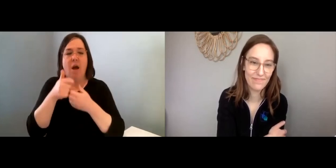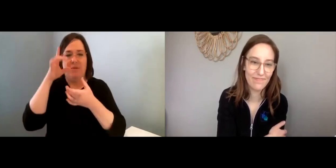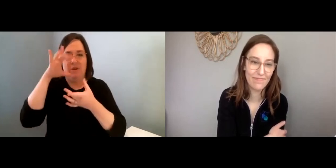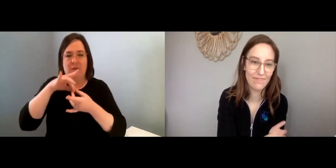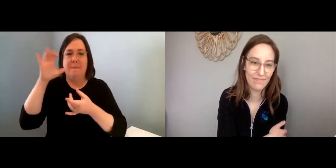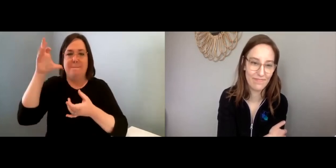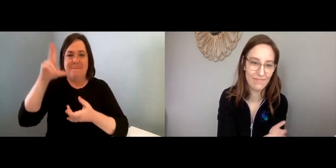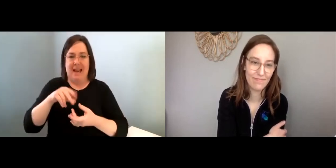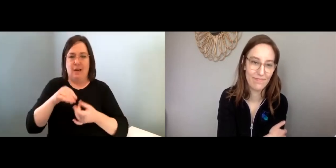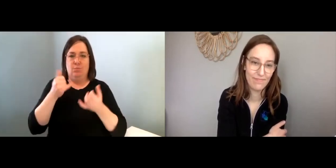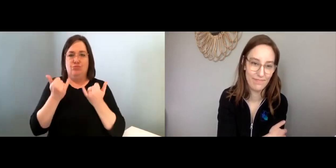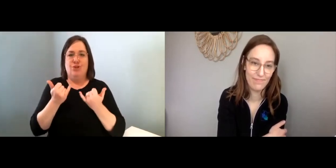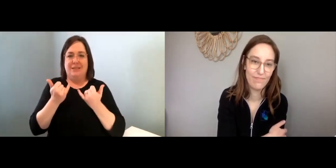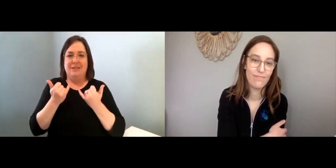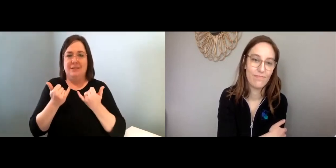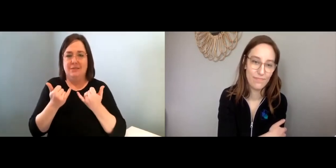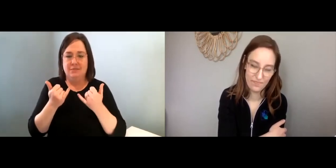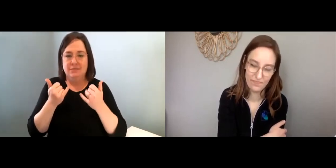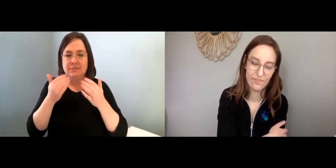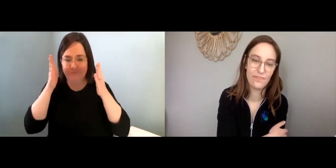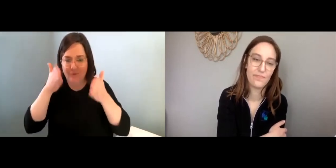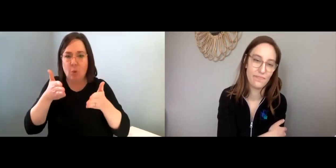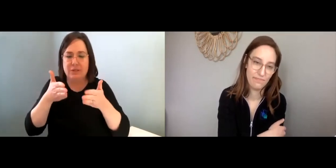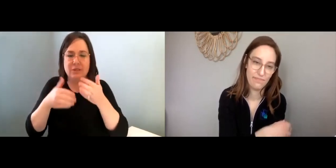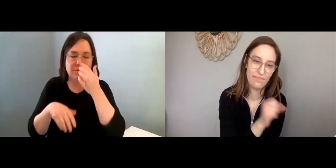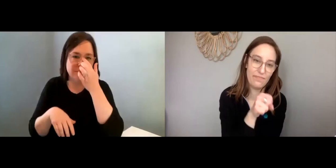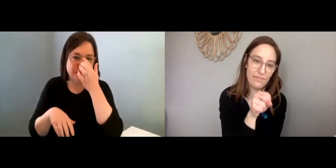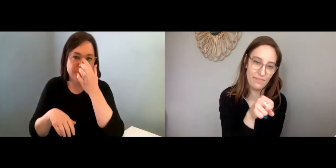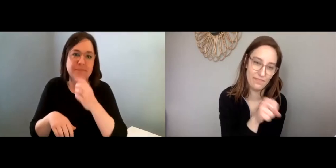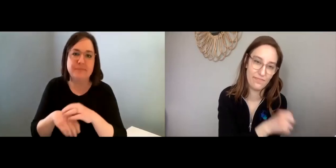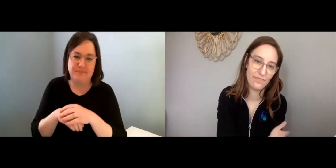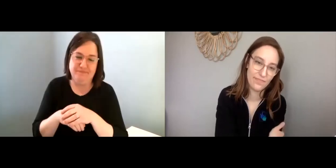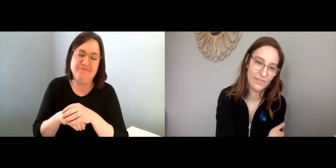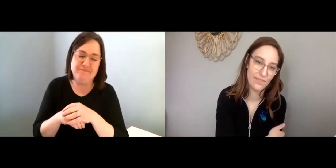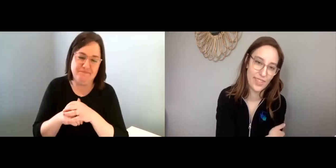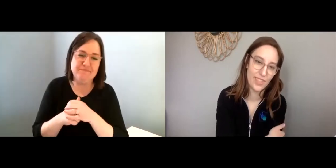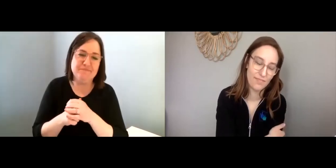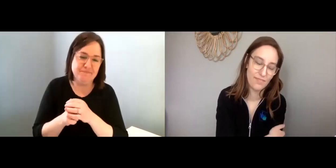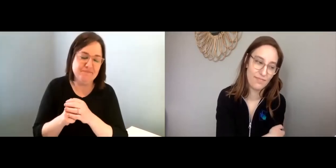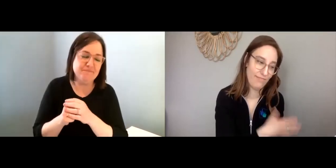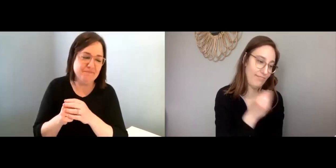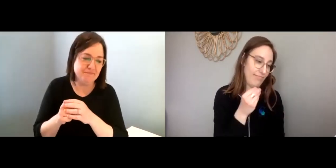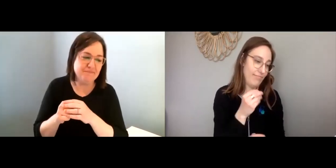Yeah that can really help your mind come back to the present. Maggie: Mm-hm, yeah.